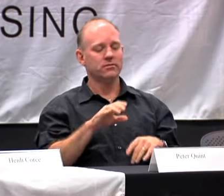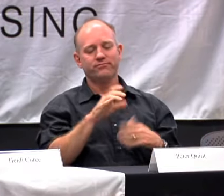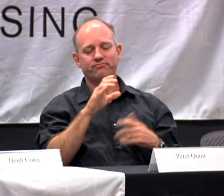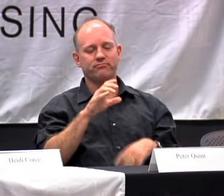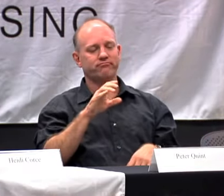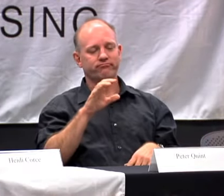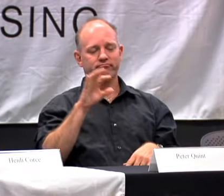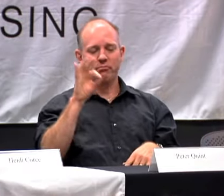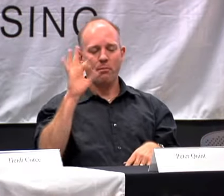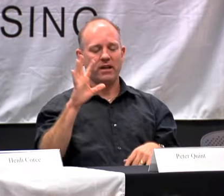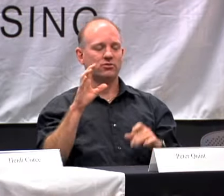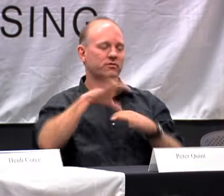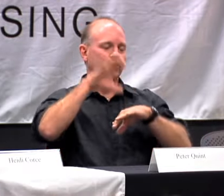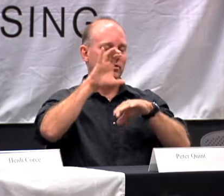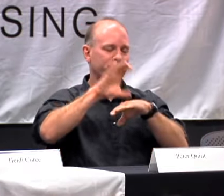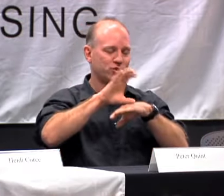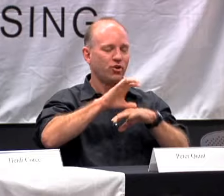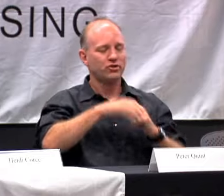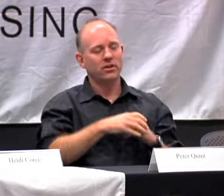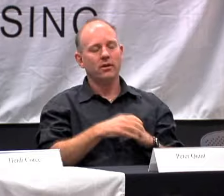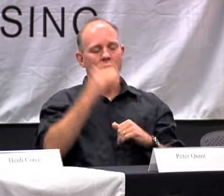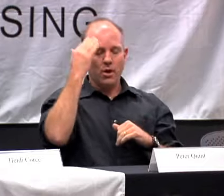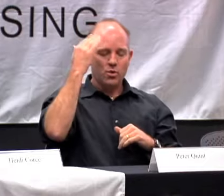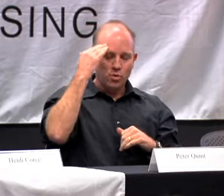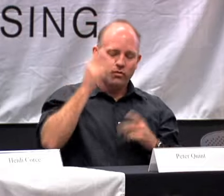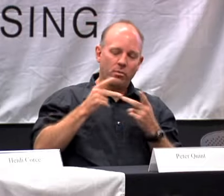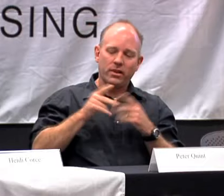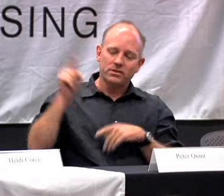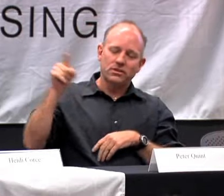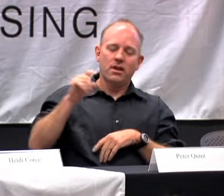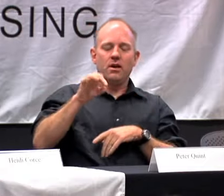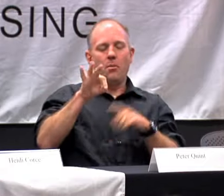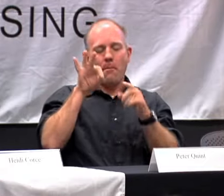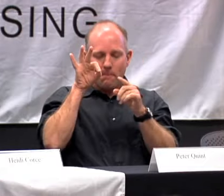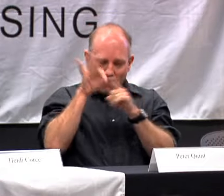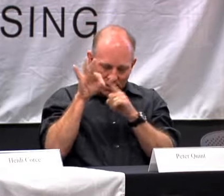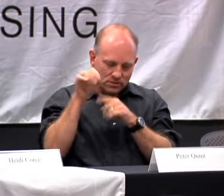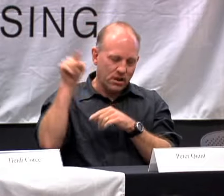SO MY FATHER, HE'S A PASTOR IN A CHURCH, AND HE KNEW OF A PLACE